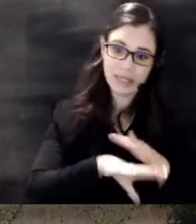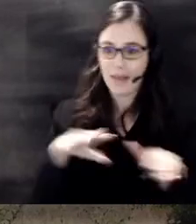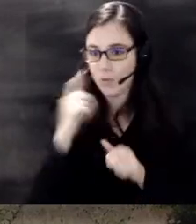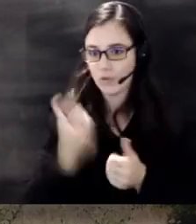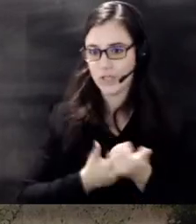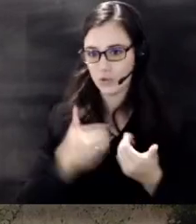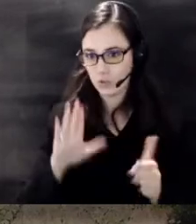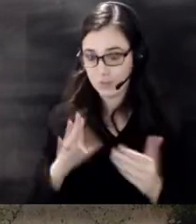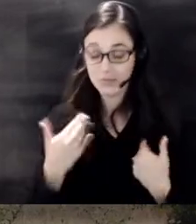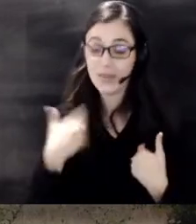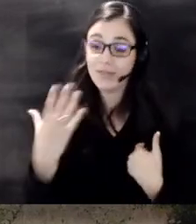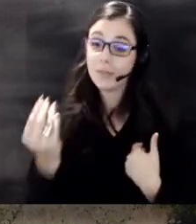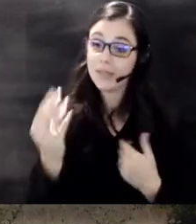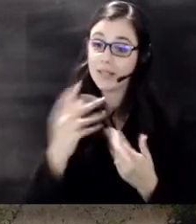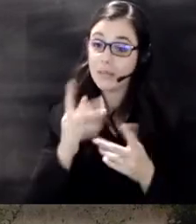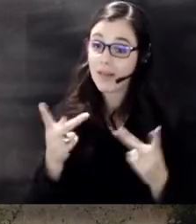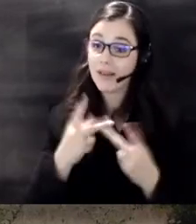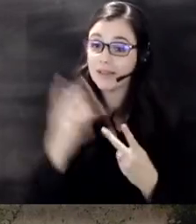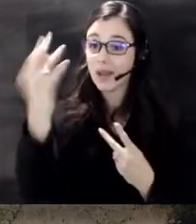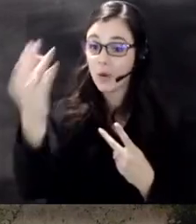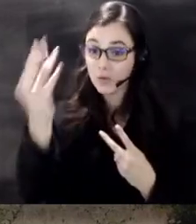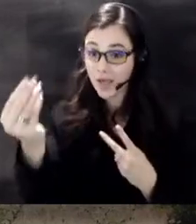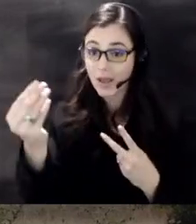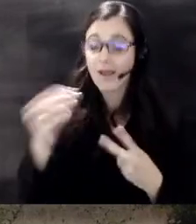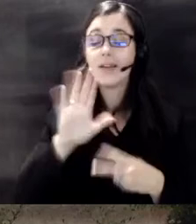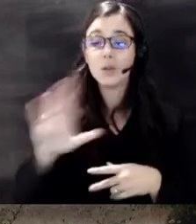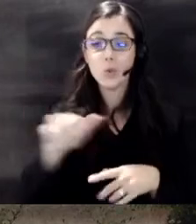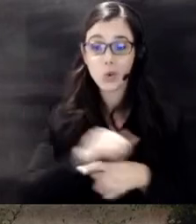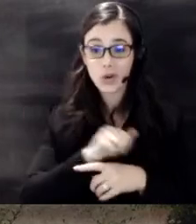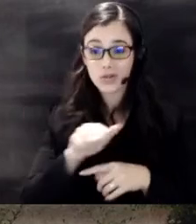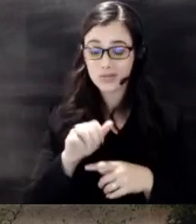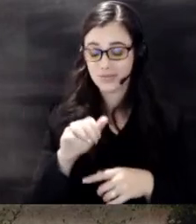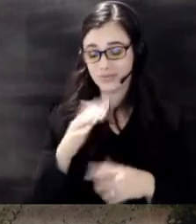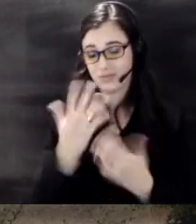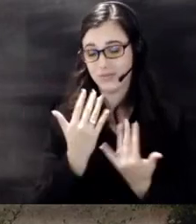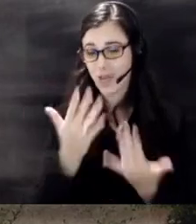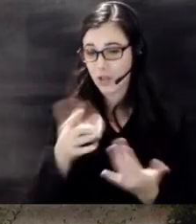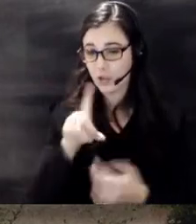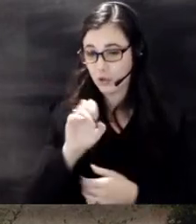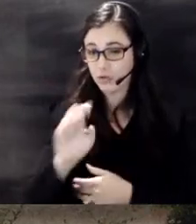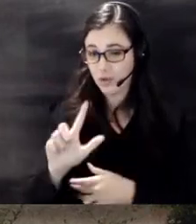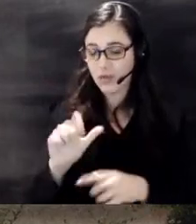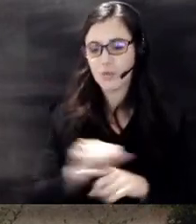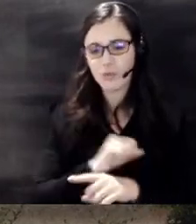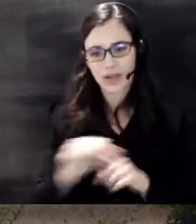the outside and practice your fire drills two times a year Wichita fire department will be